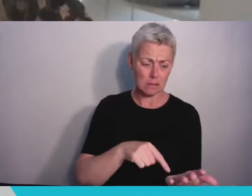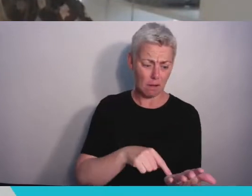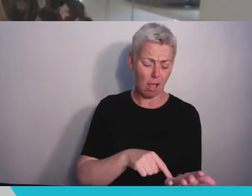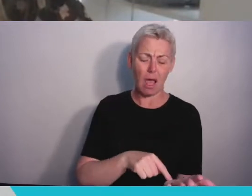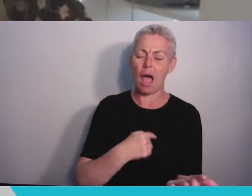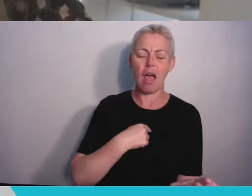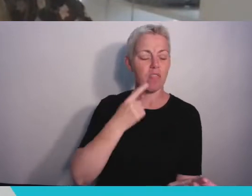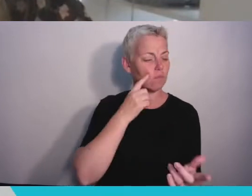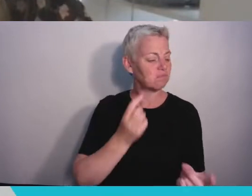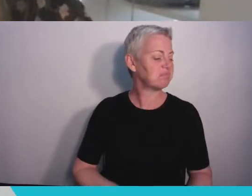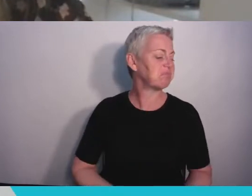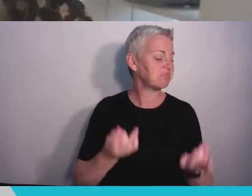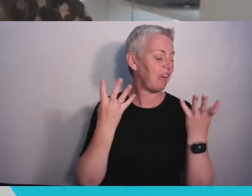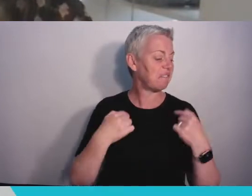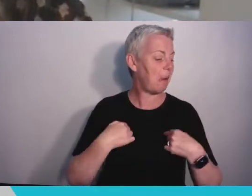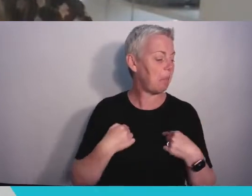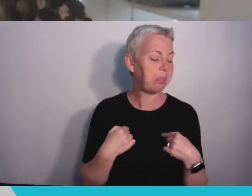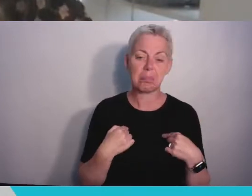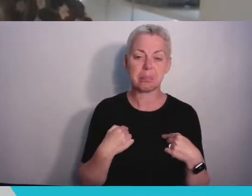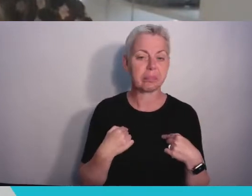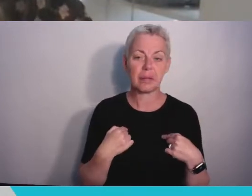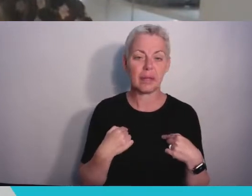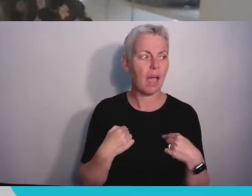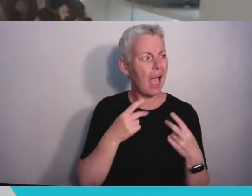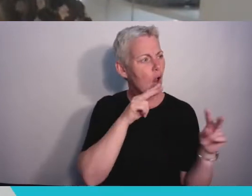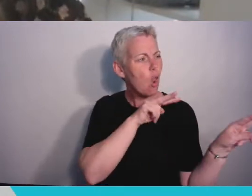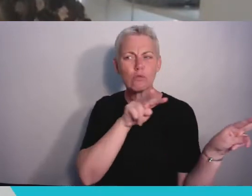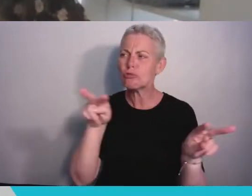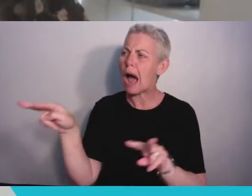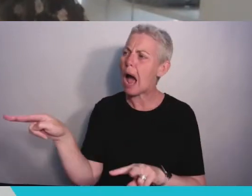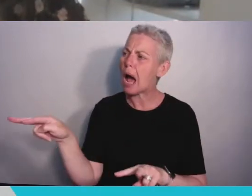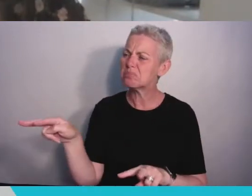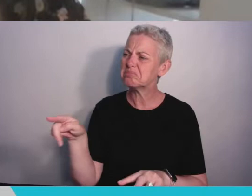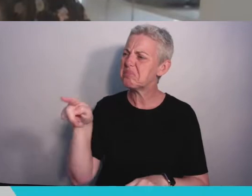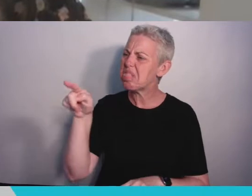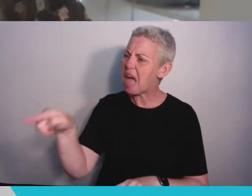was because I saw everyone around me securing internships for the summer after getting amazing